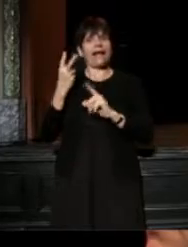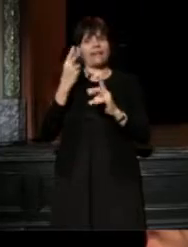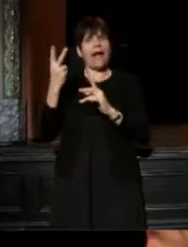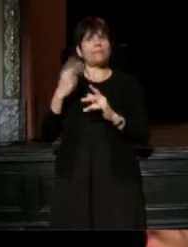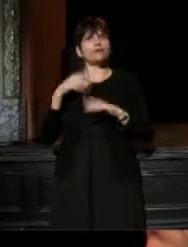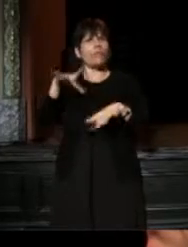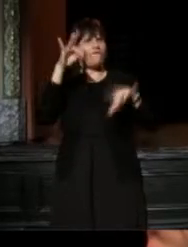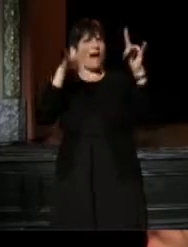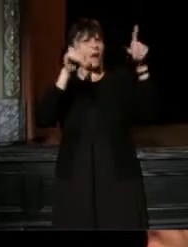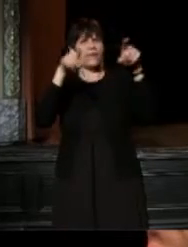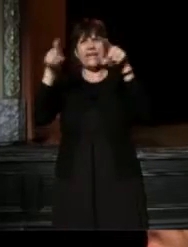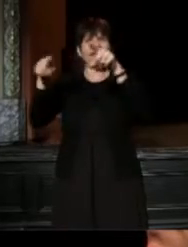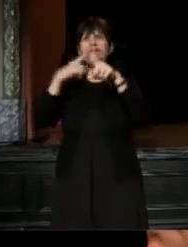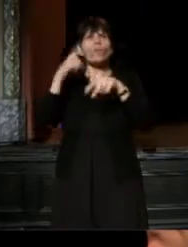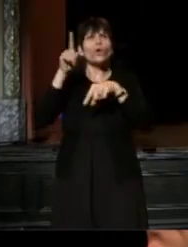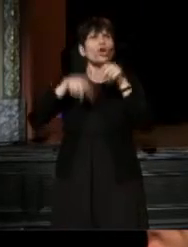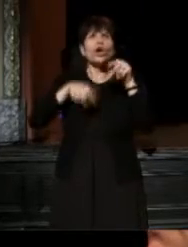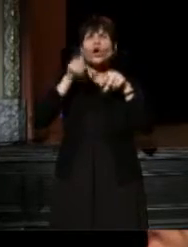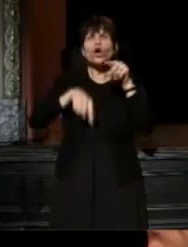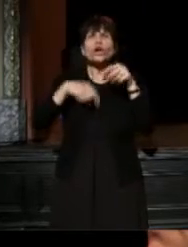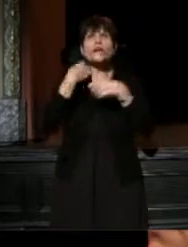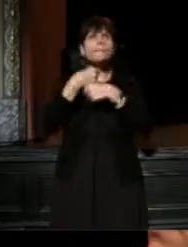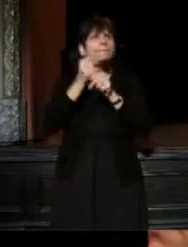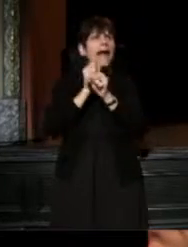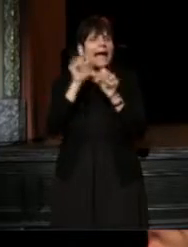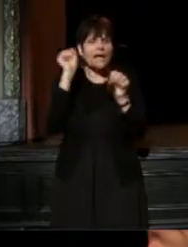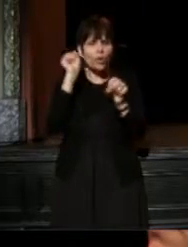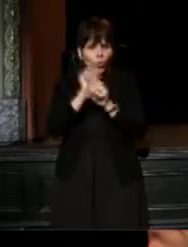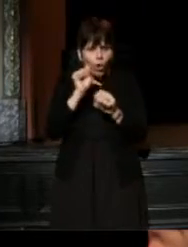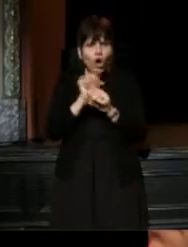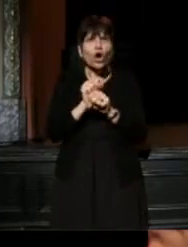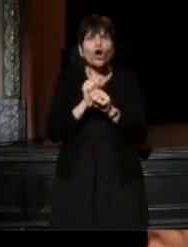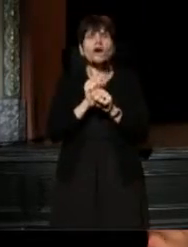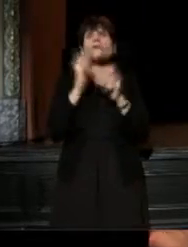that that we could make work that was esthetically pleasing